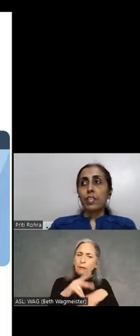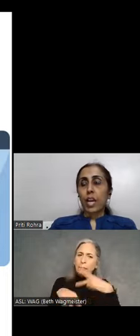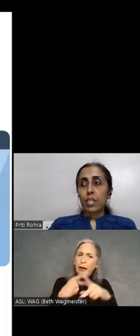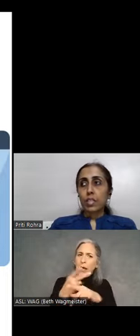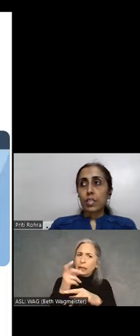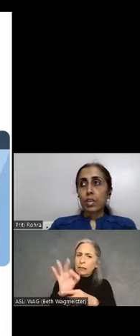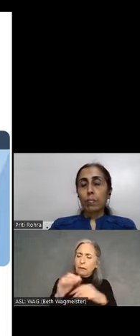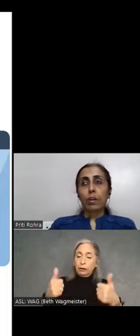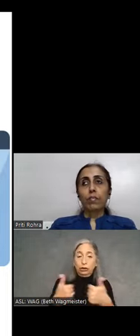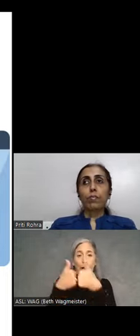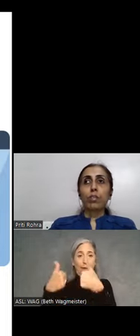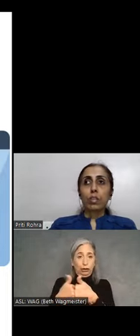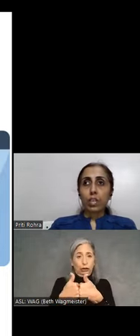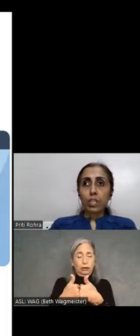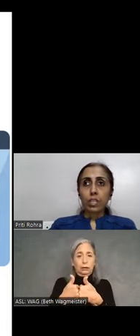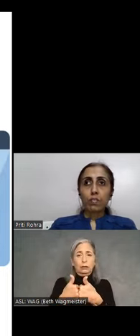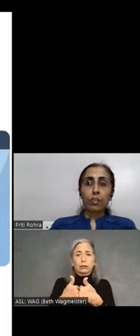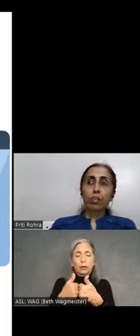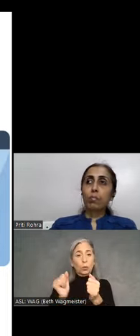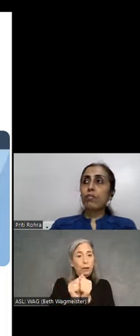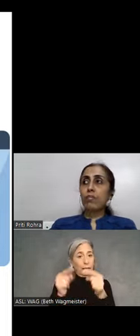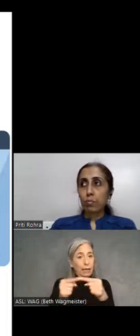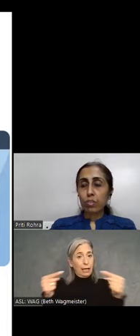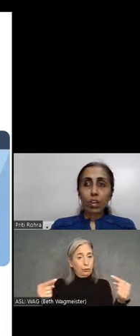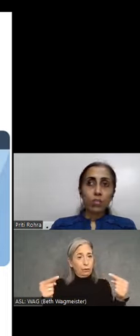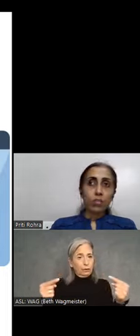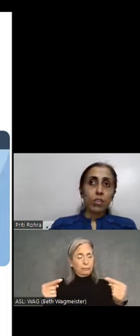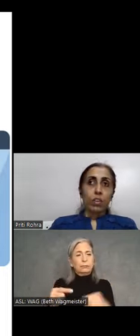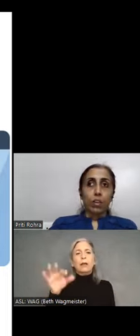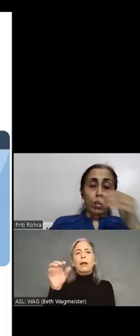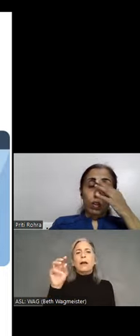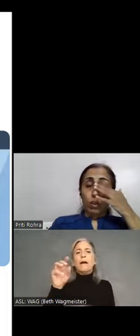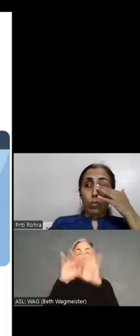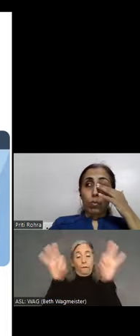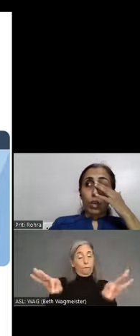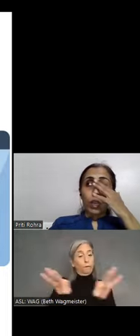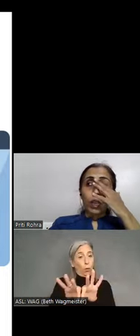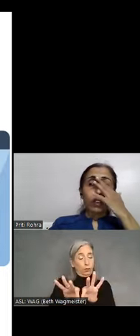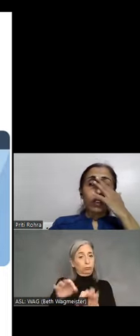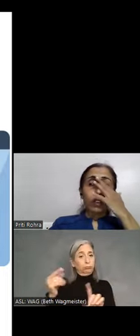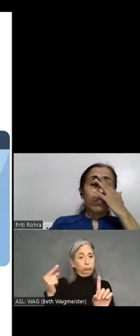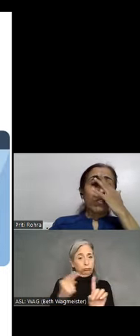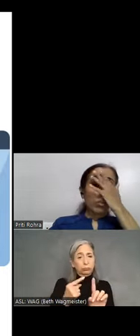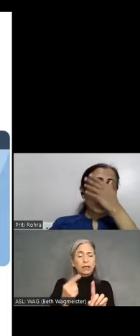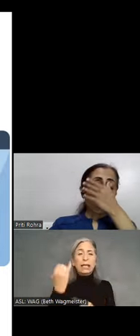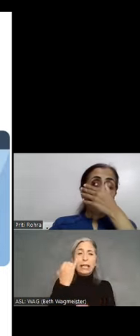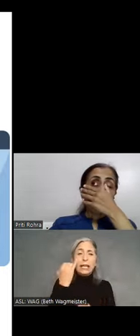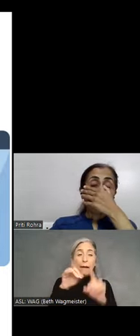challenges apart from contrast. We'll talk about forms now. In case of forms,